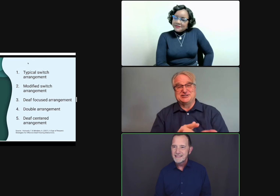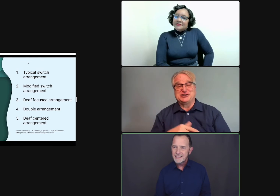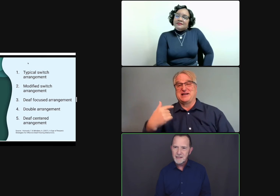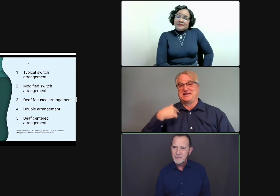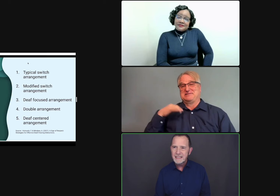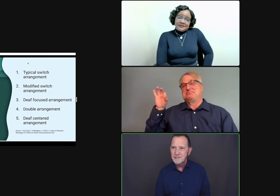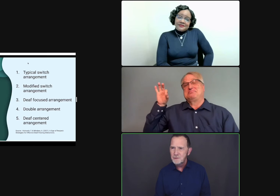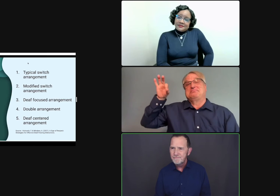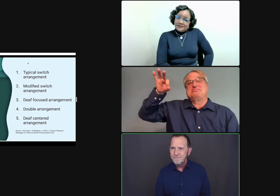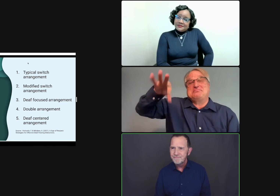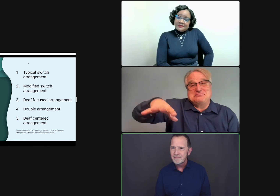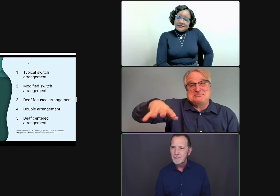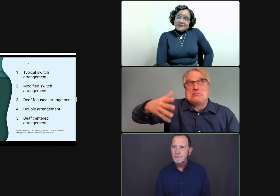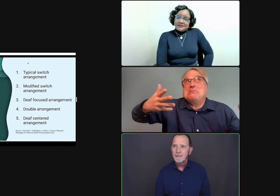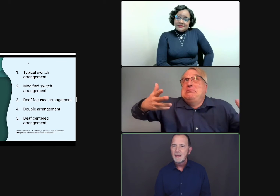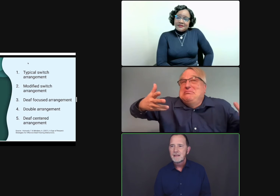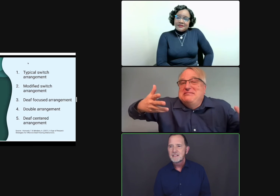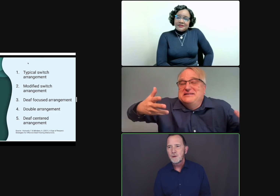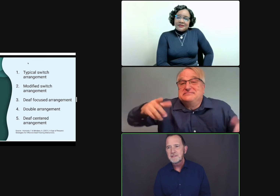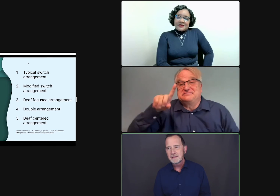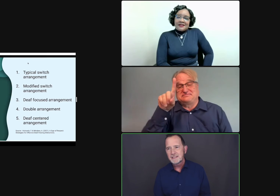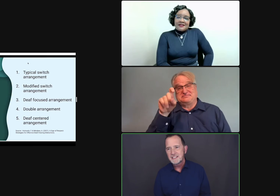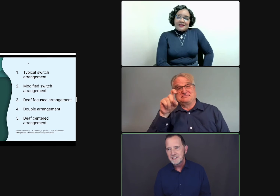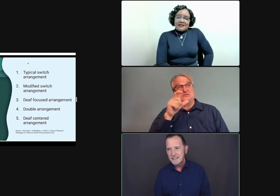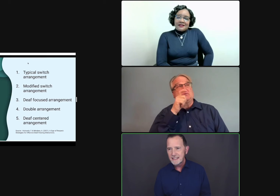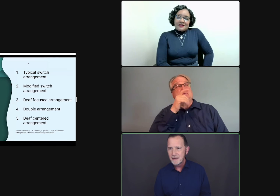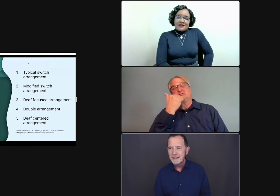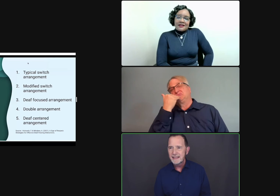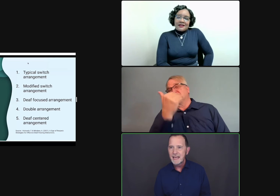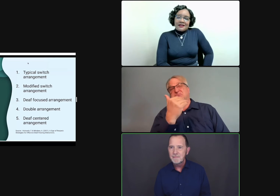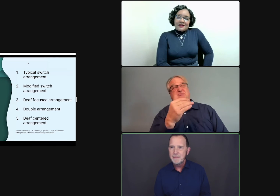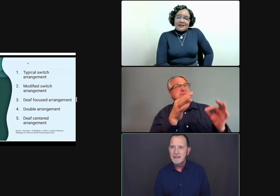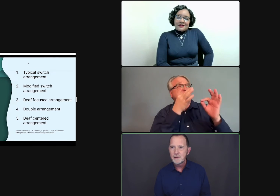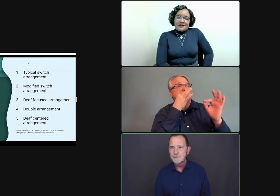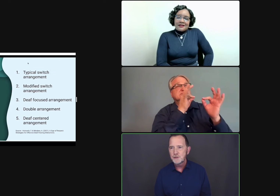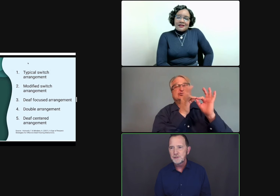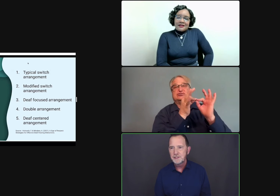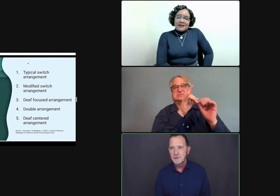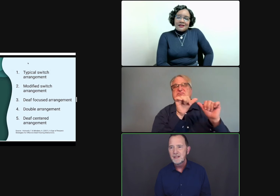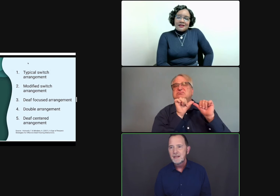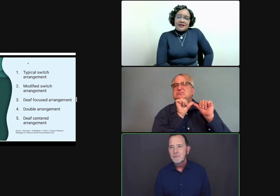Is that the best we can do? So I'm suggesting something that, again, may be controversial to you.